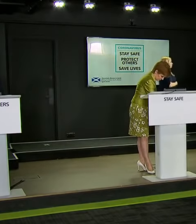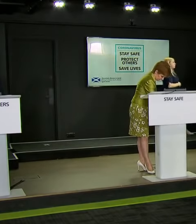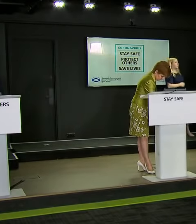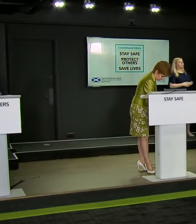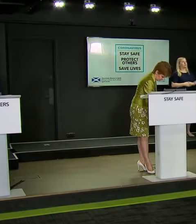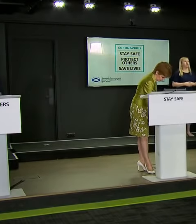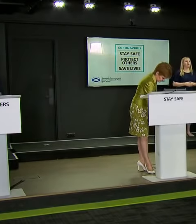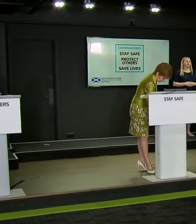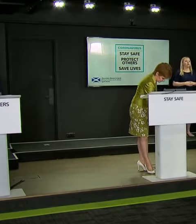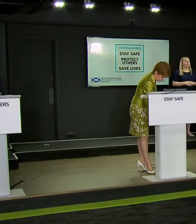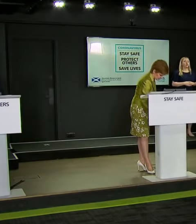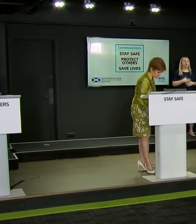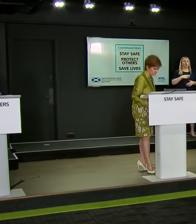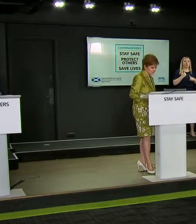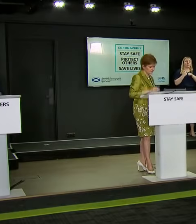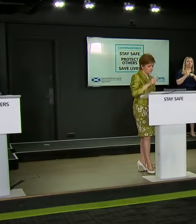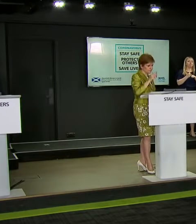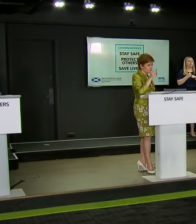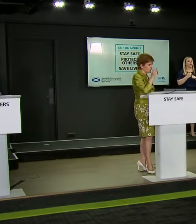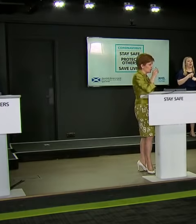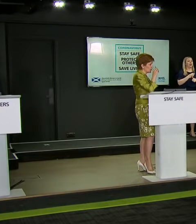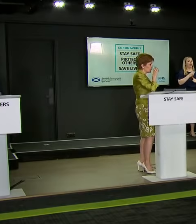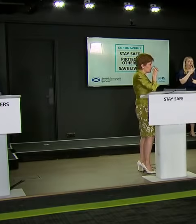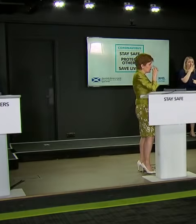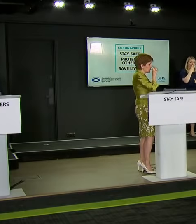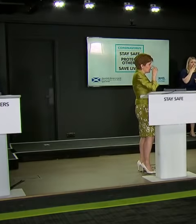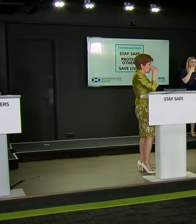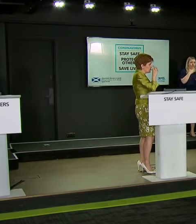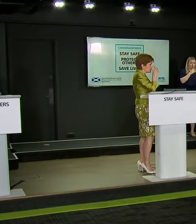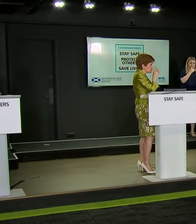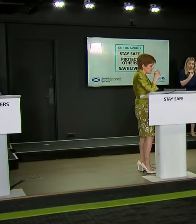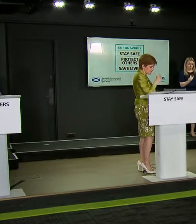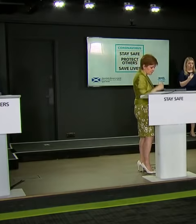I would simply reiterate the point that in three out of every four of the teacher estimates